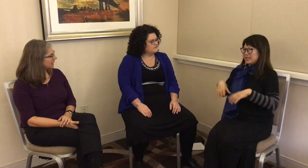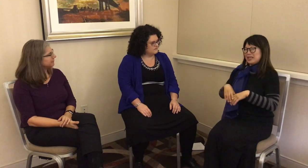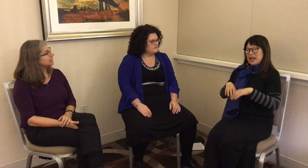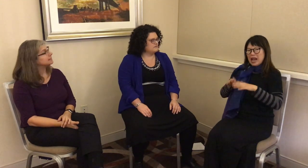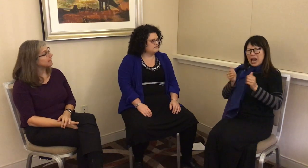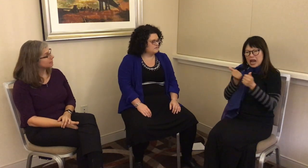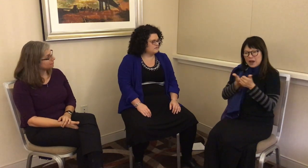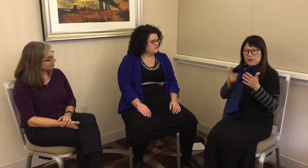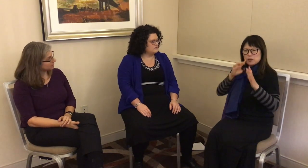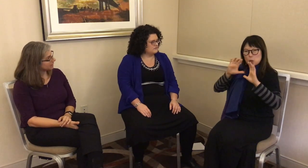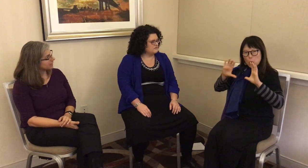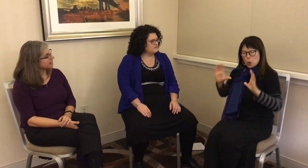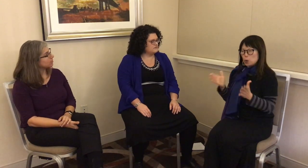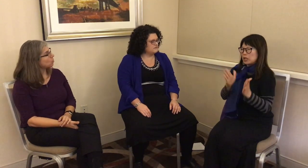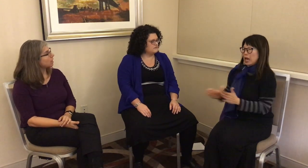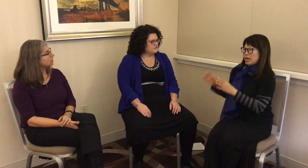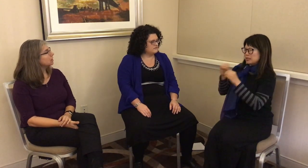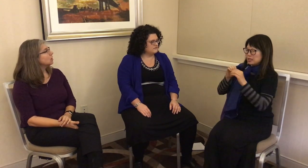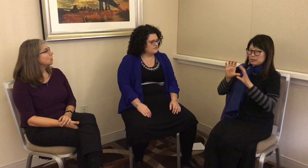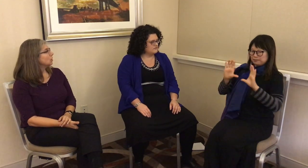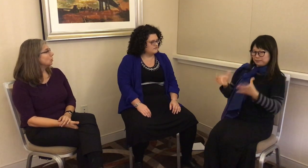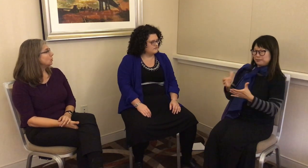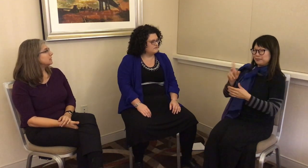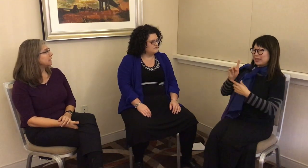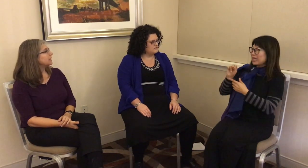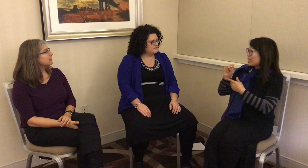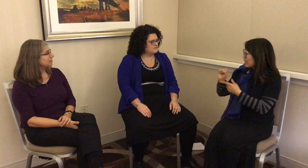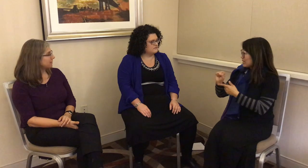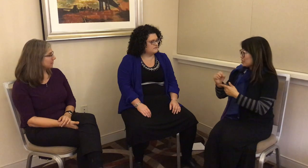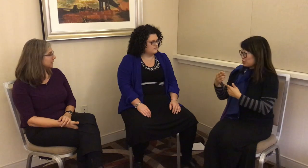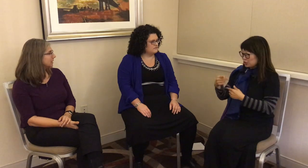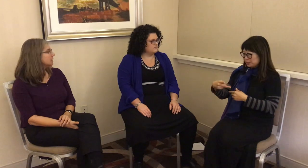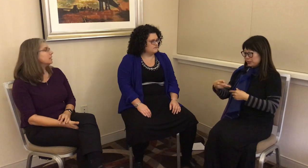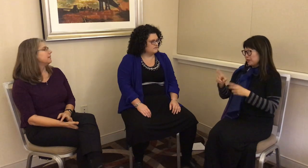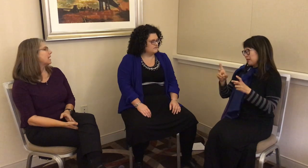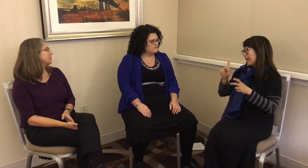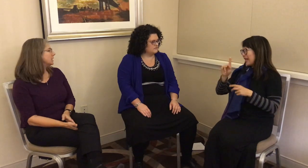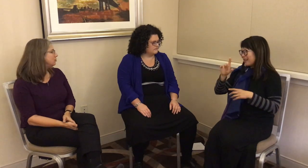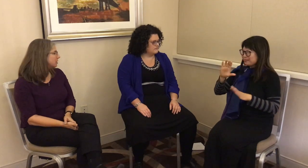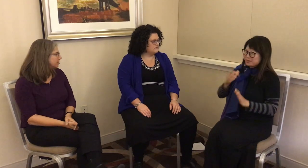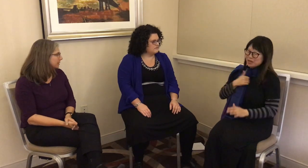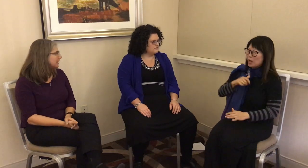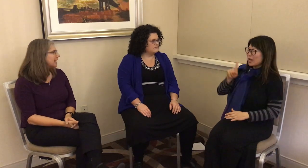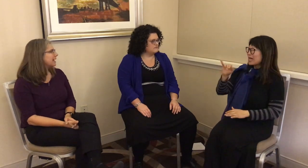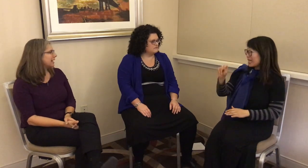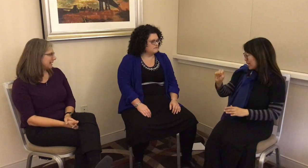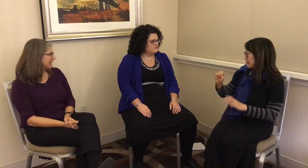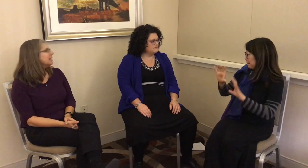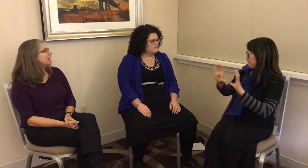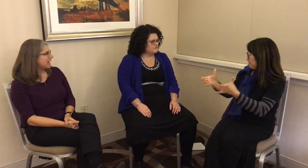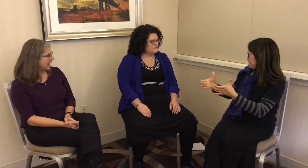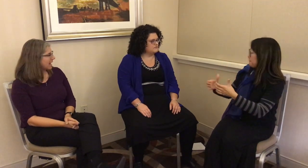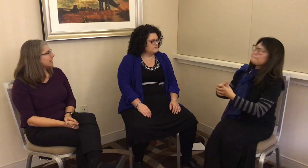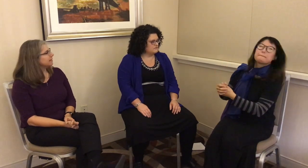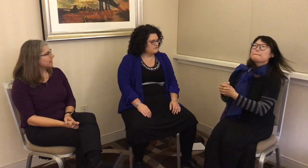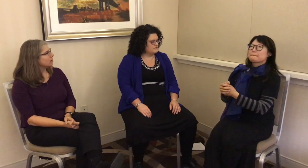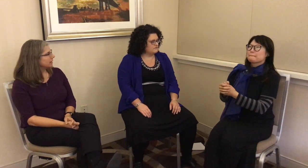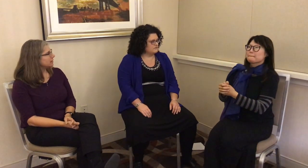and the extended family. Everyone who is in the family, they have kinship. They are in